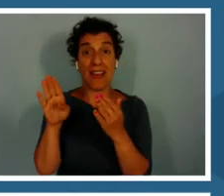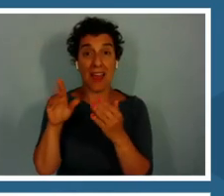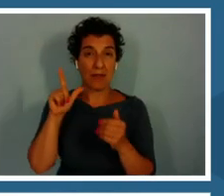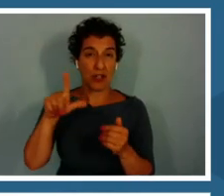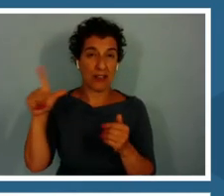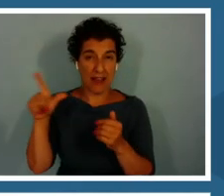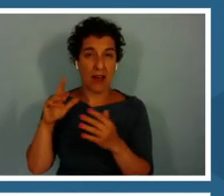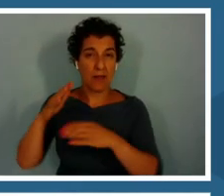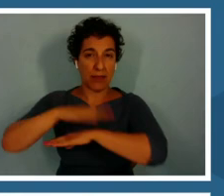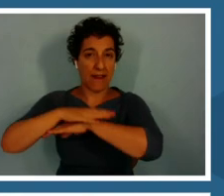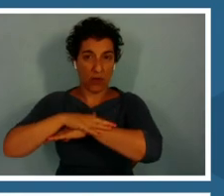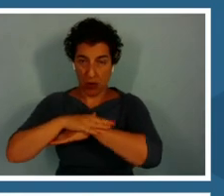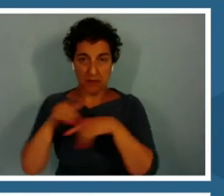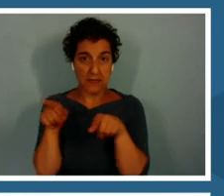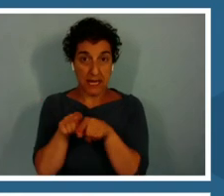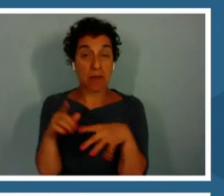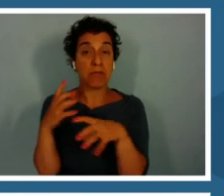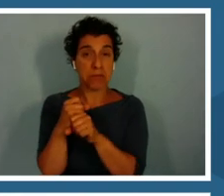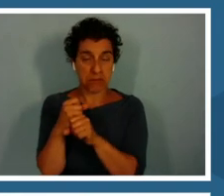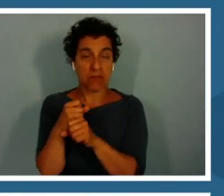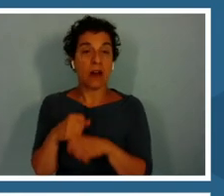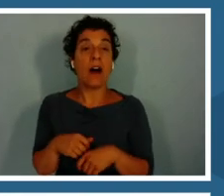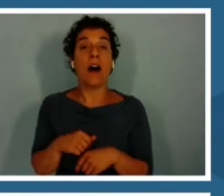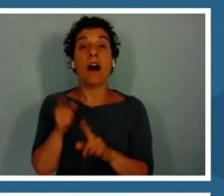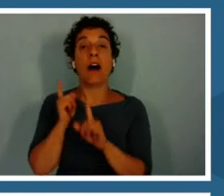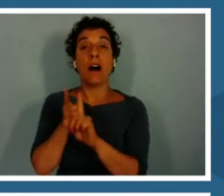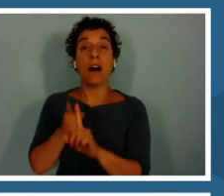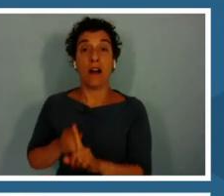The Cliffs Notes version of this activity is that, students are going to learn about